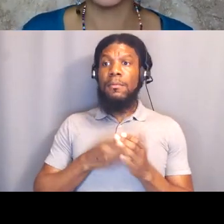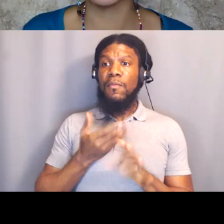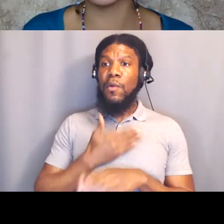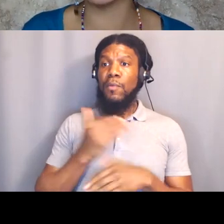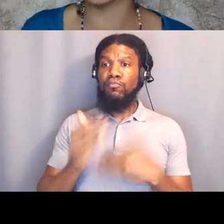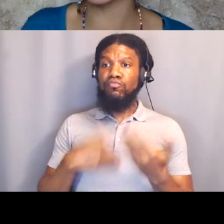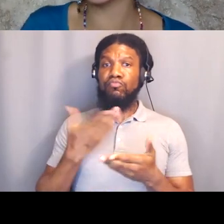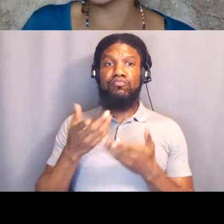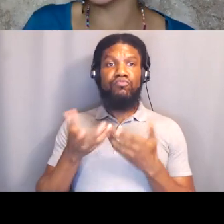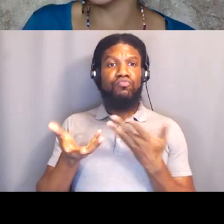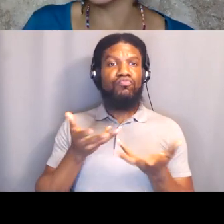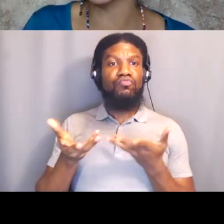Is there someone who can start us?